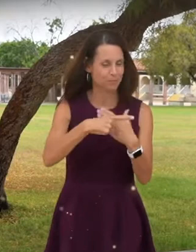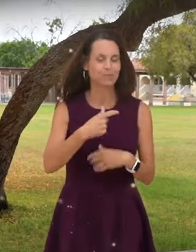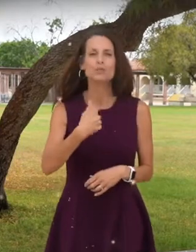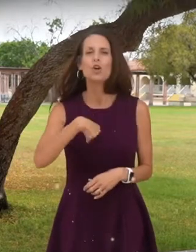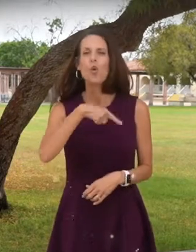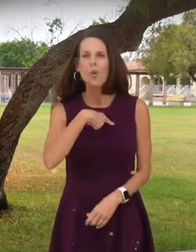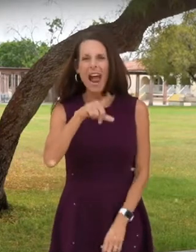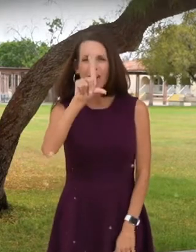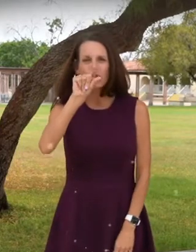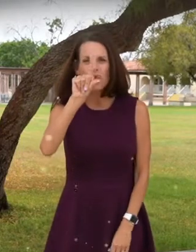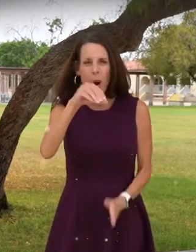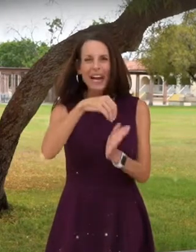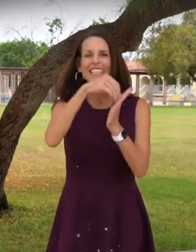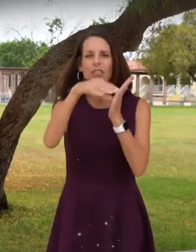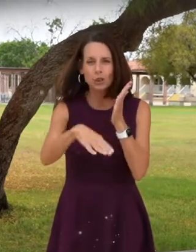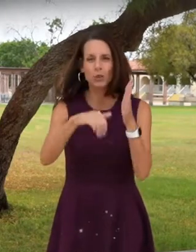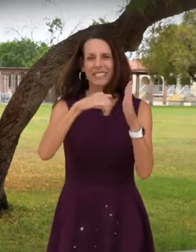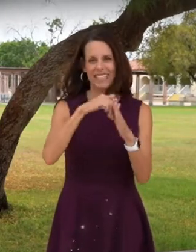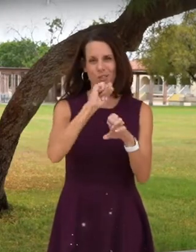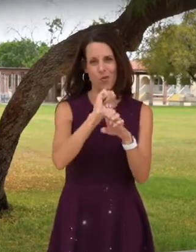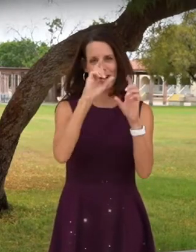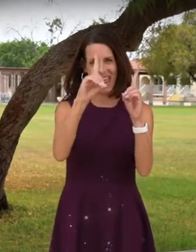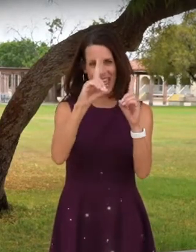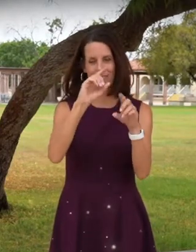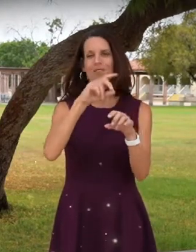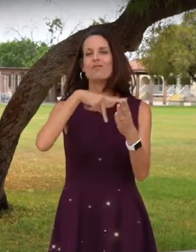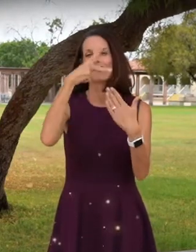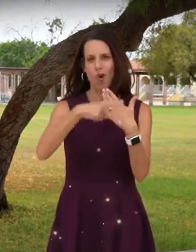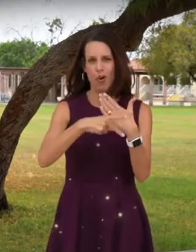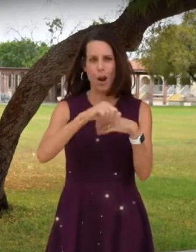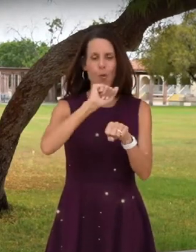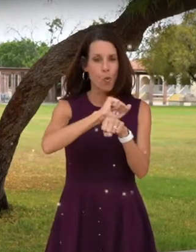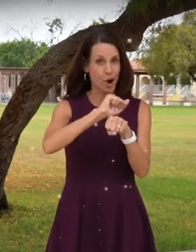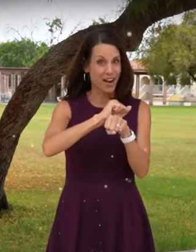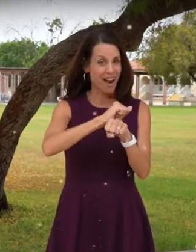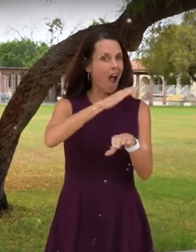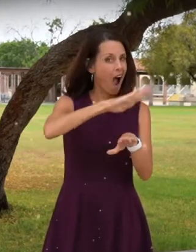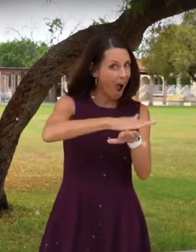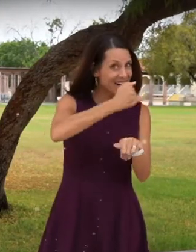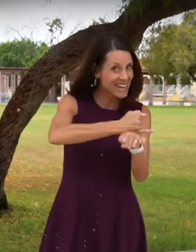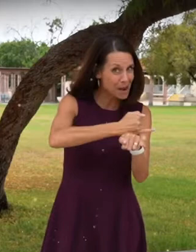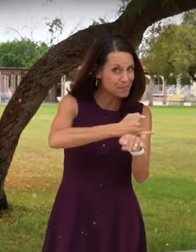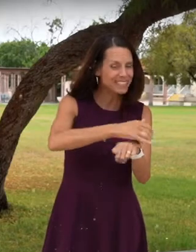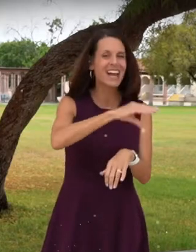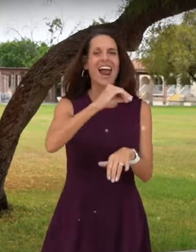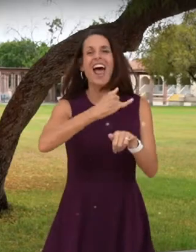WE CURRENTLY HAD 20 STUDENTS PARTICIPATE IN THE WORK ED PROGRAM WORKING ON AND OFF CAMPUS